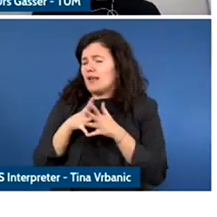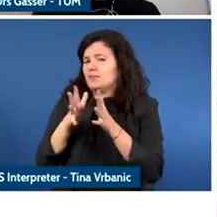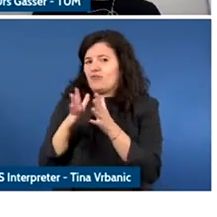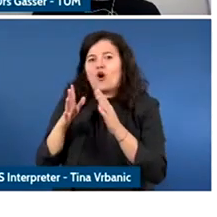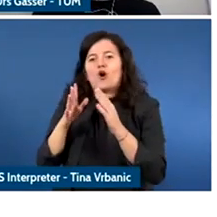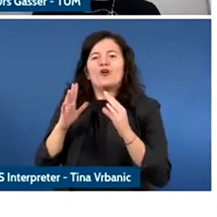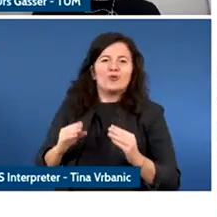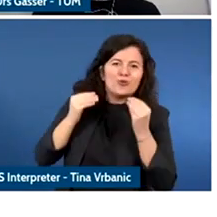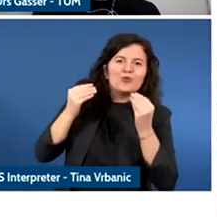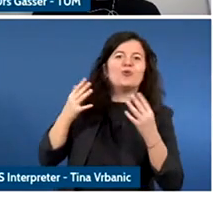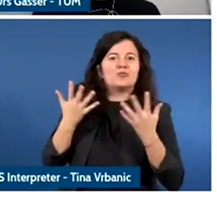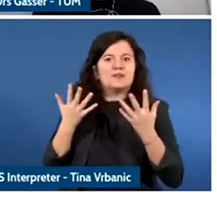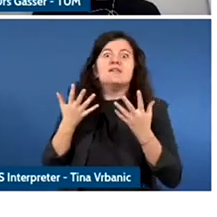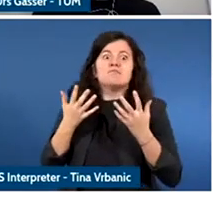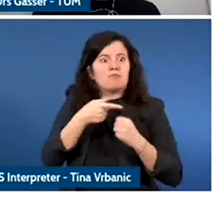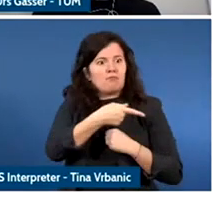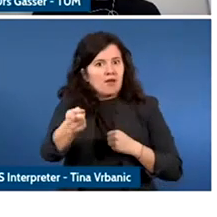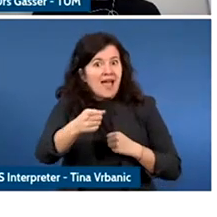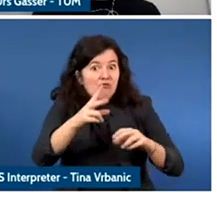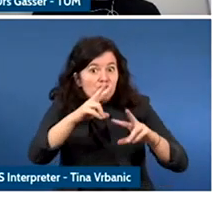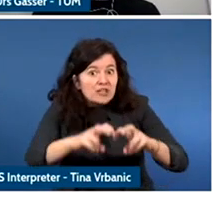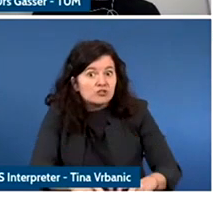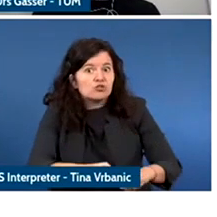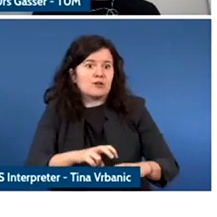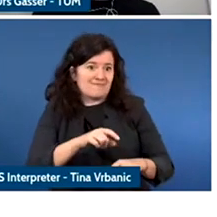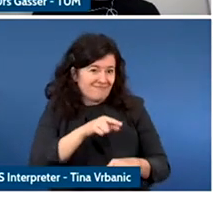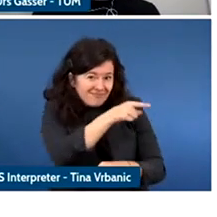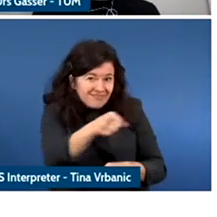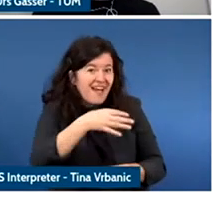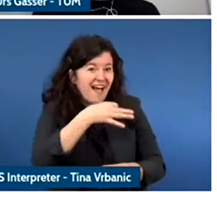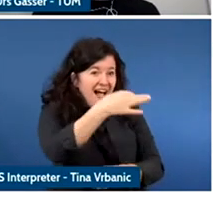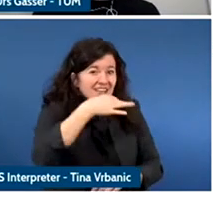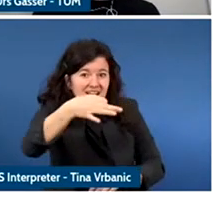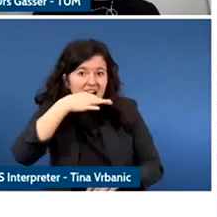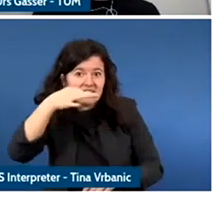to make sure that we are asking the right question and is resolving the right